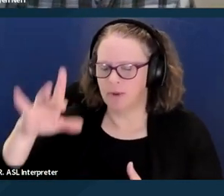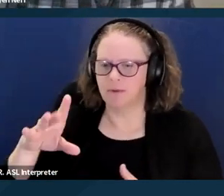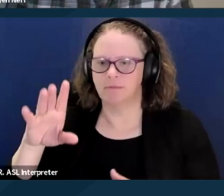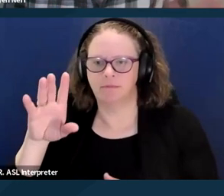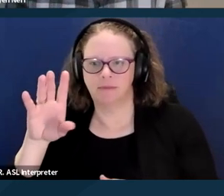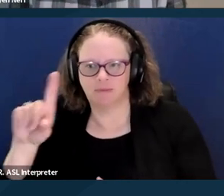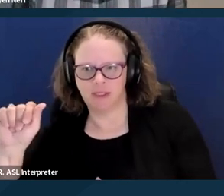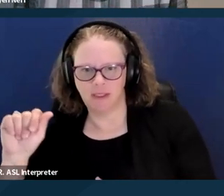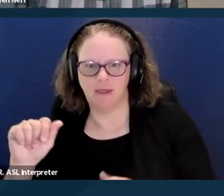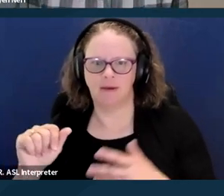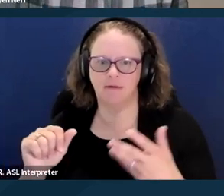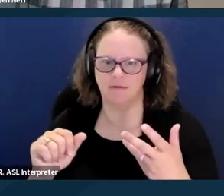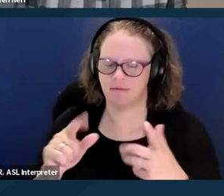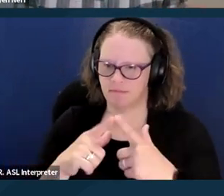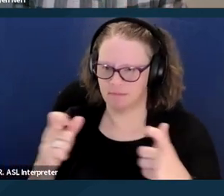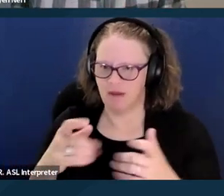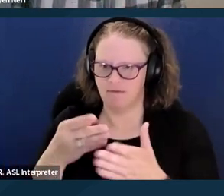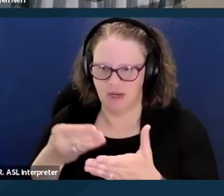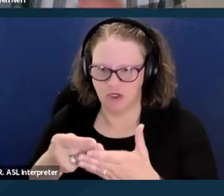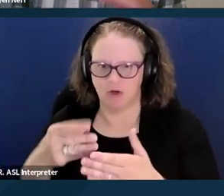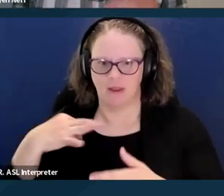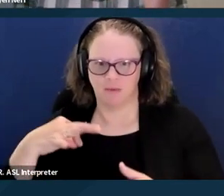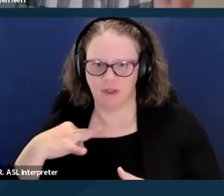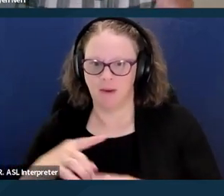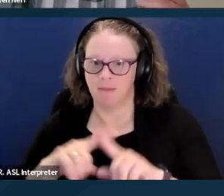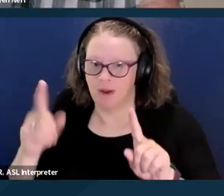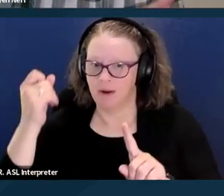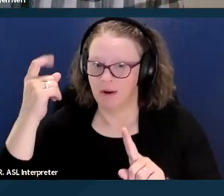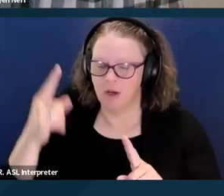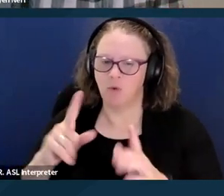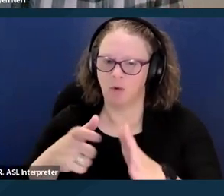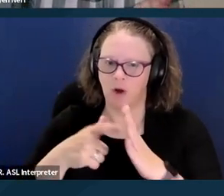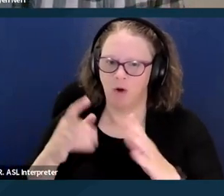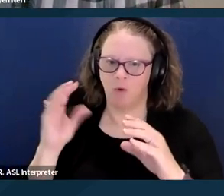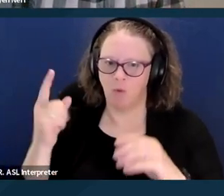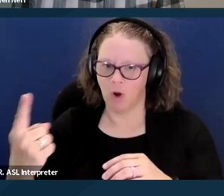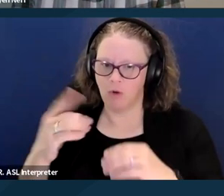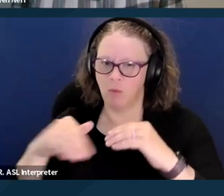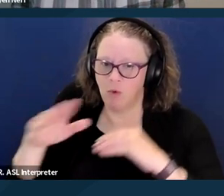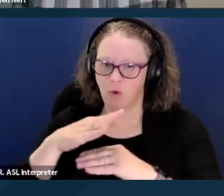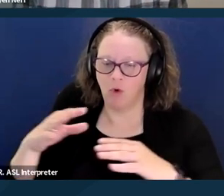So even though you might, you're in this targeted group, there might be another waiver that's more appropriate to your disability or needs.